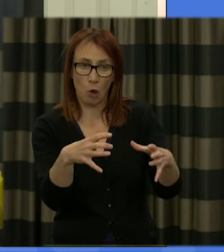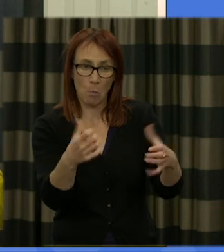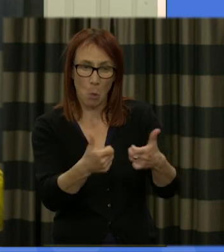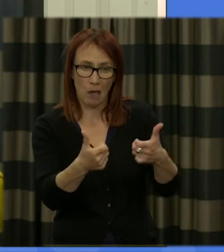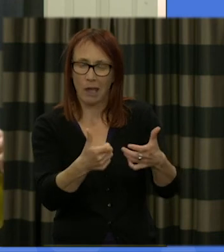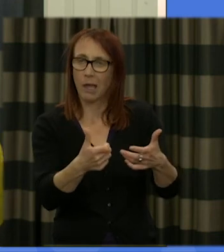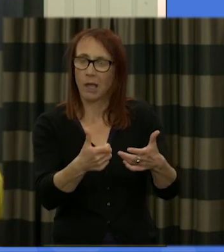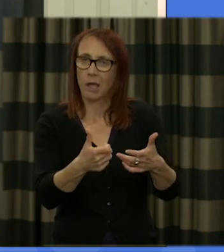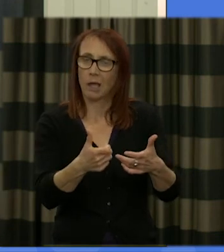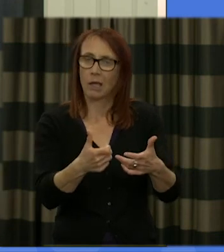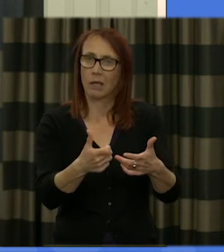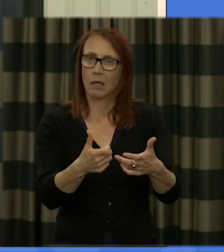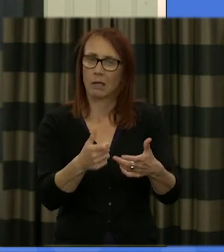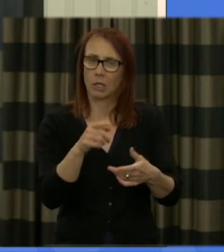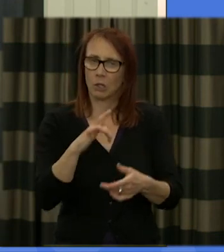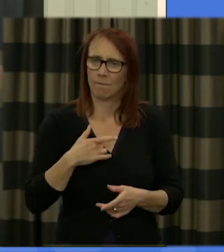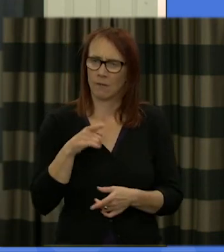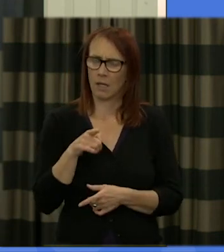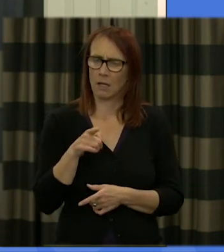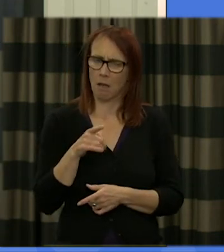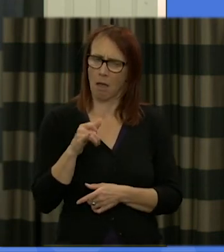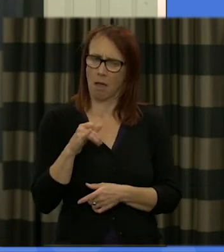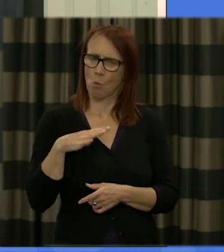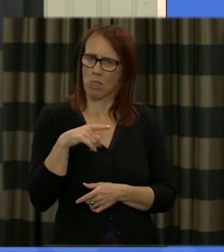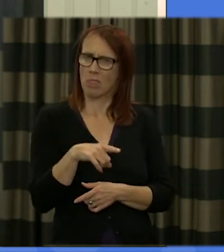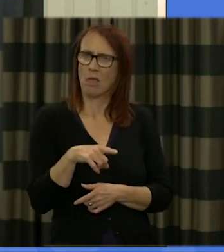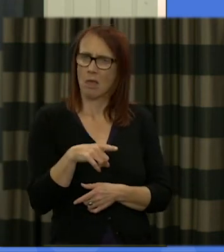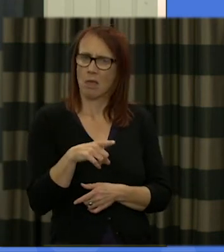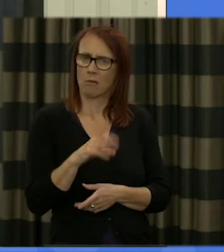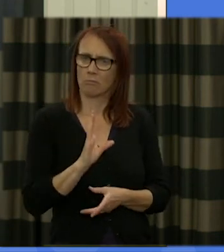through but if you feel that you'd like to be considered for that and kind of